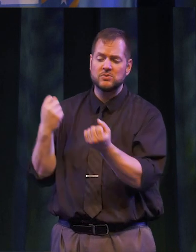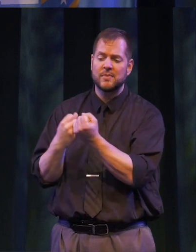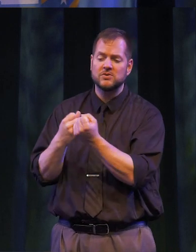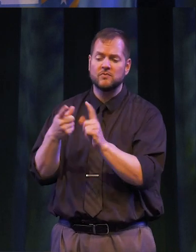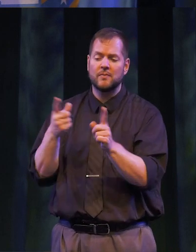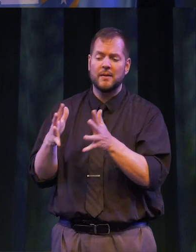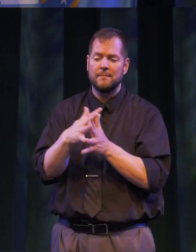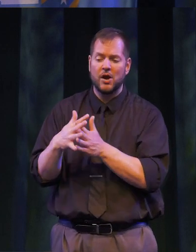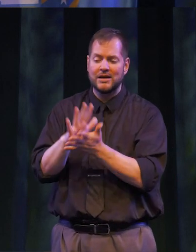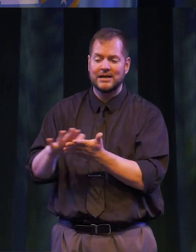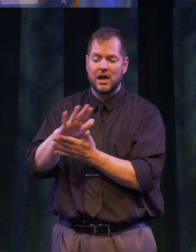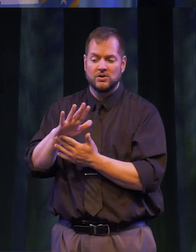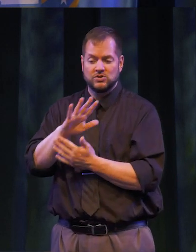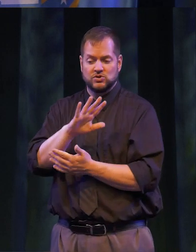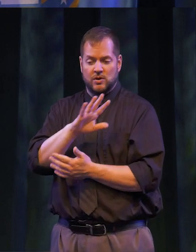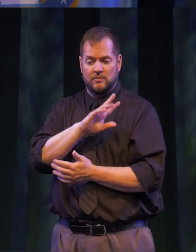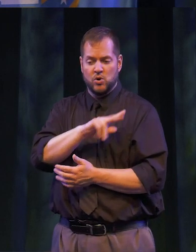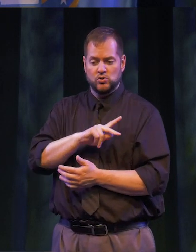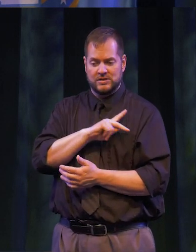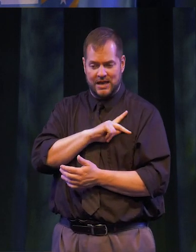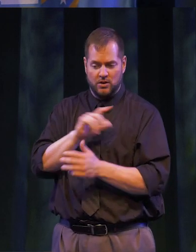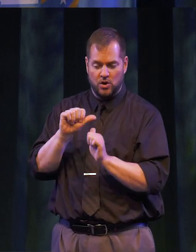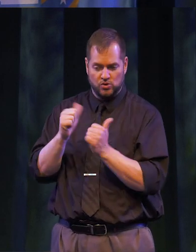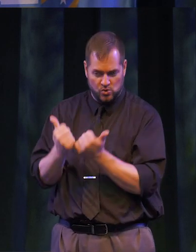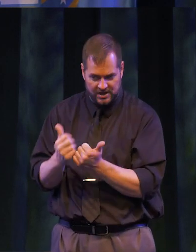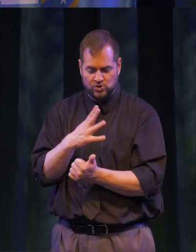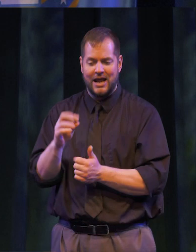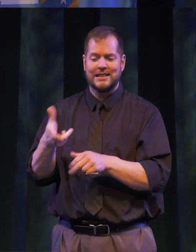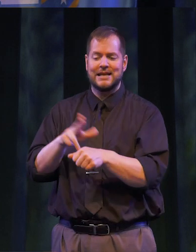SPONSORED BY THE AMERICAN COLLEGE PERSONNEL ASSOCIATION (ACPA) AND THE NATIONAL ASSOCIATION